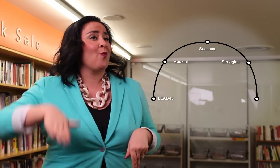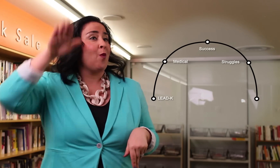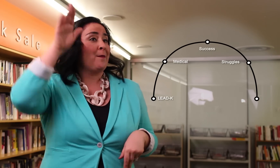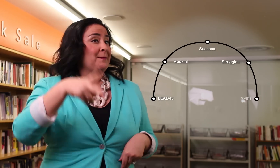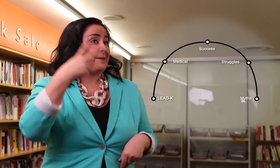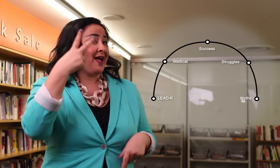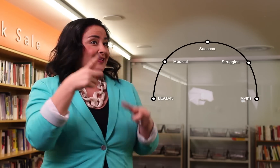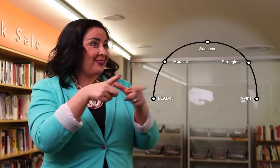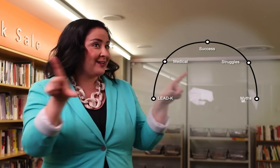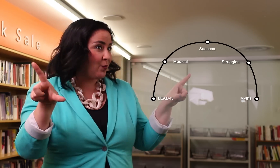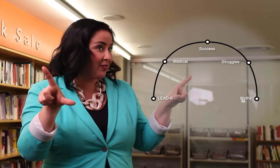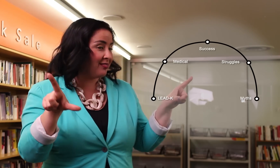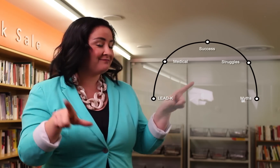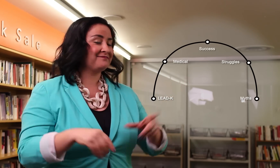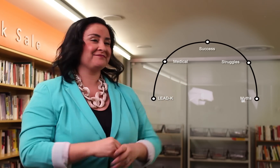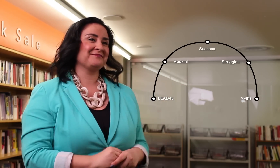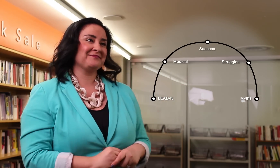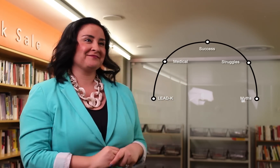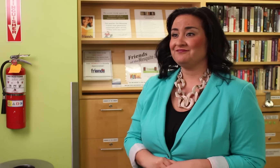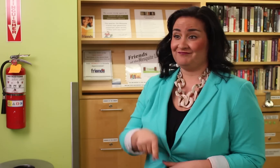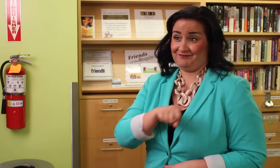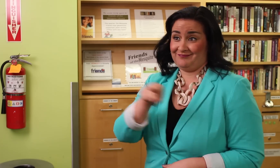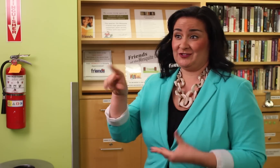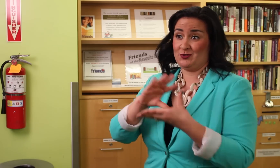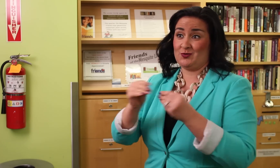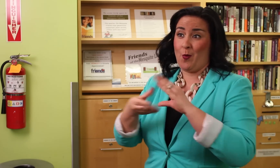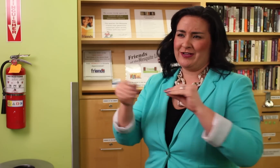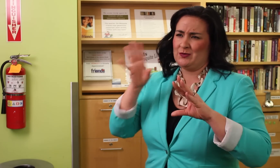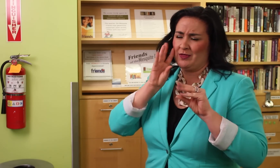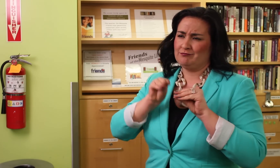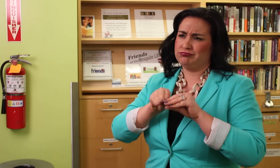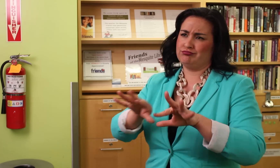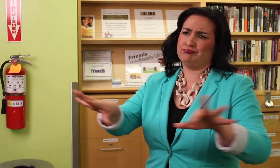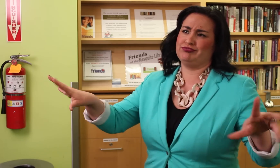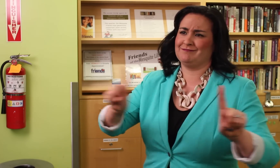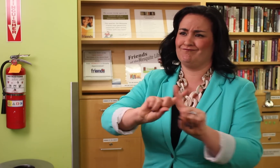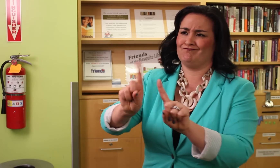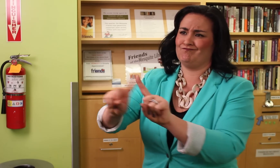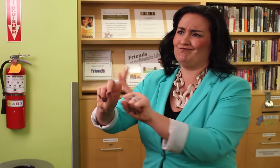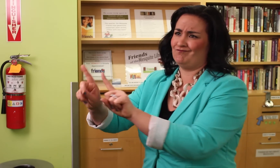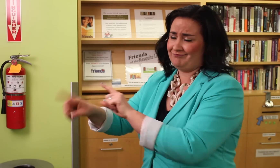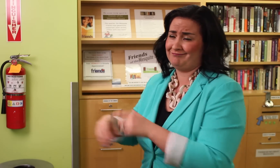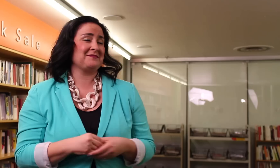These stories will be available in a variety of places as companies across the country